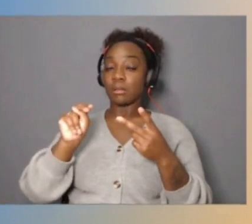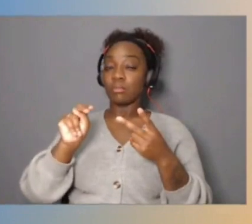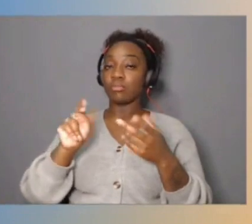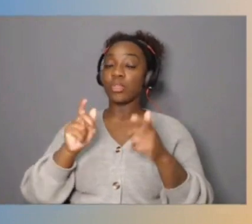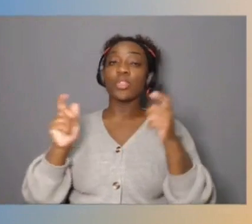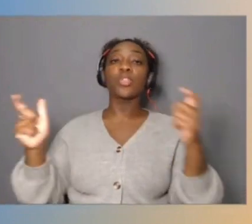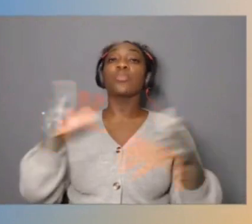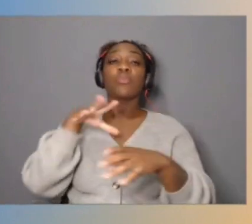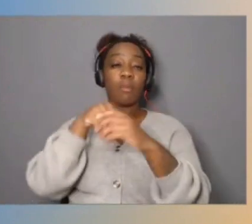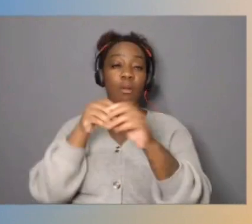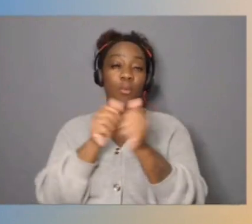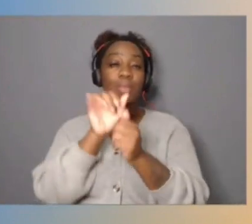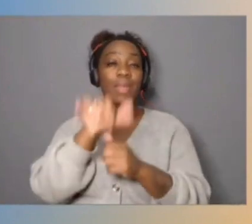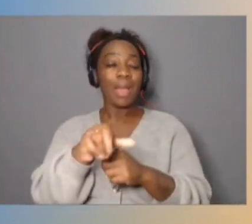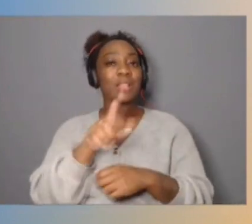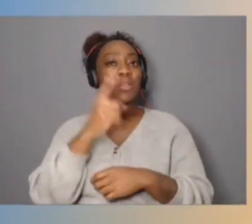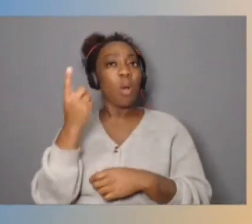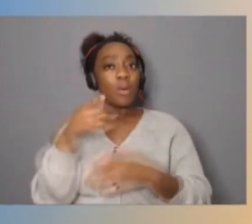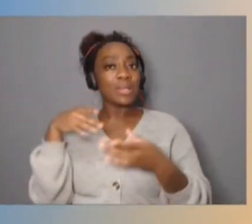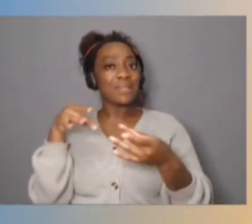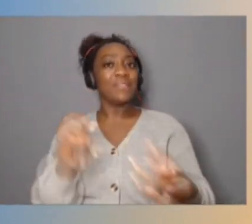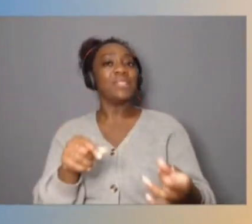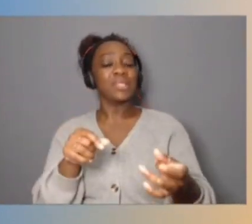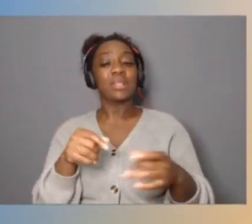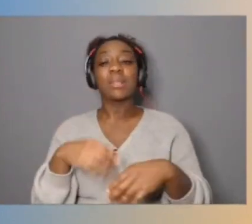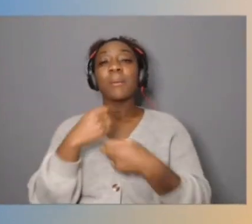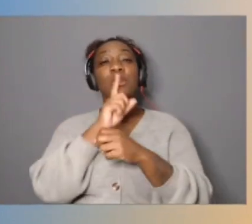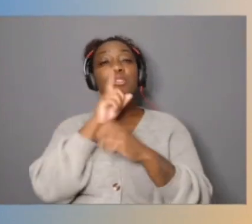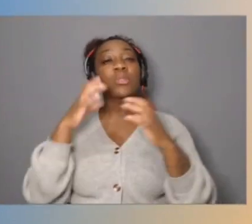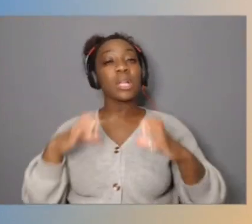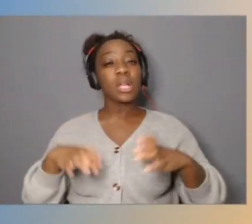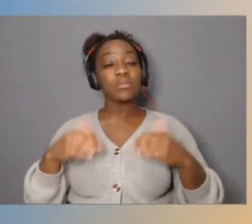always helping the customer to get the best possible price performance.